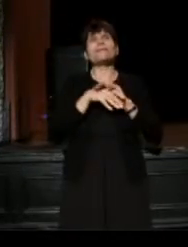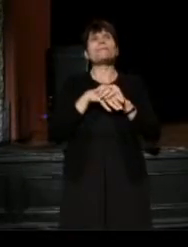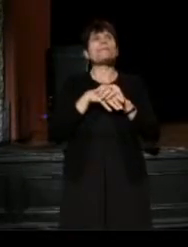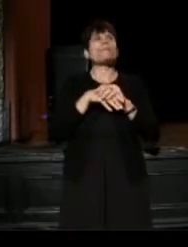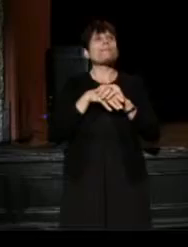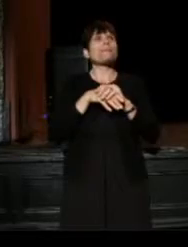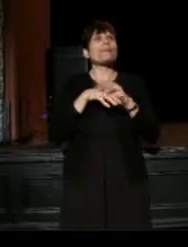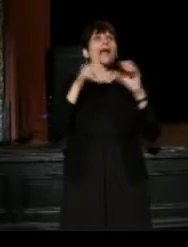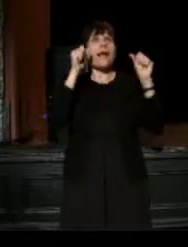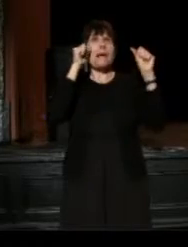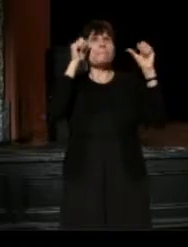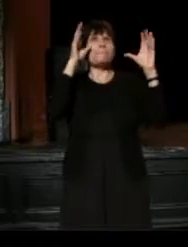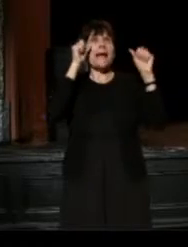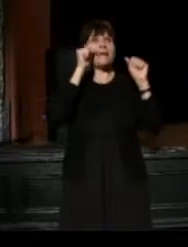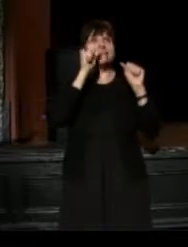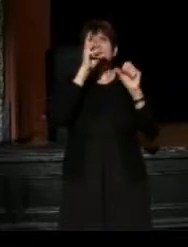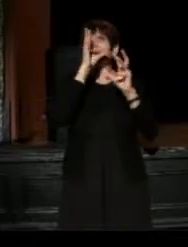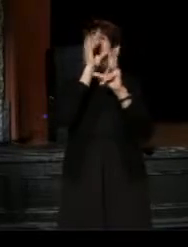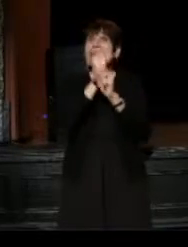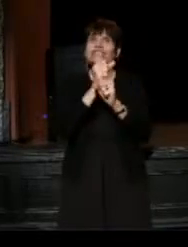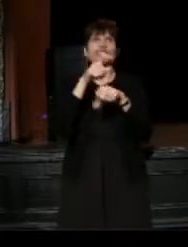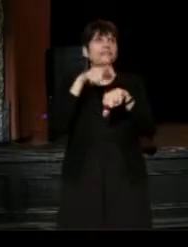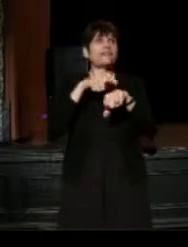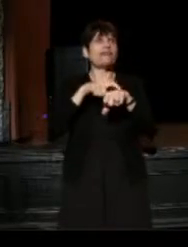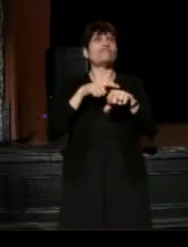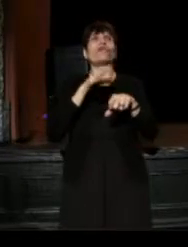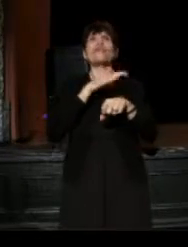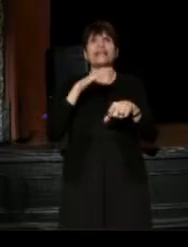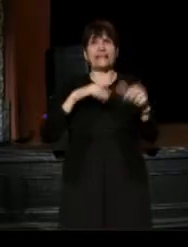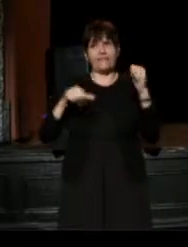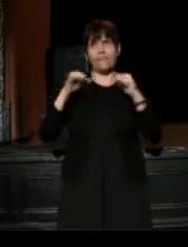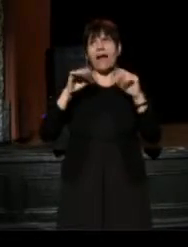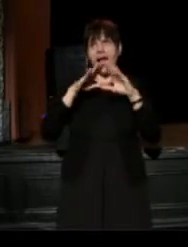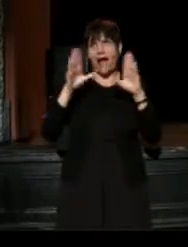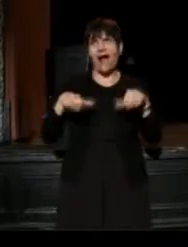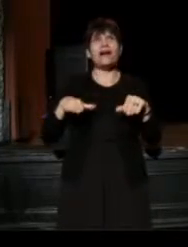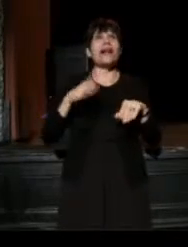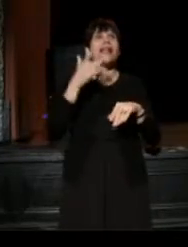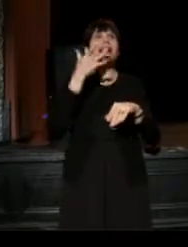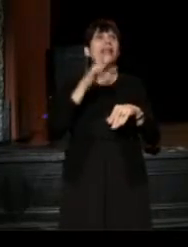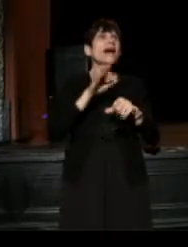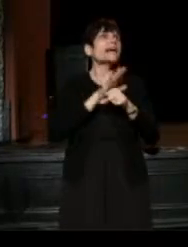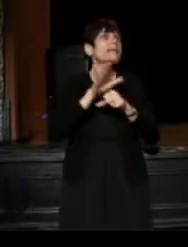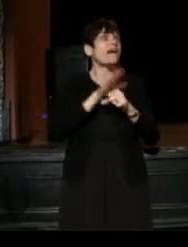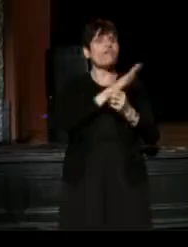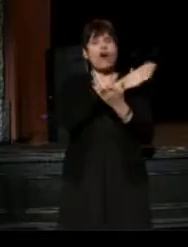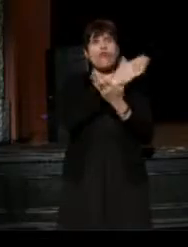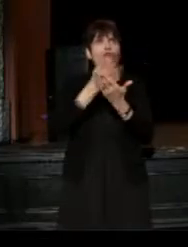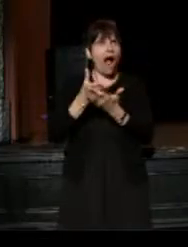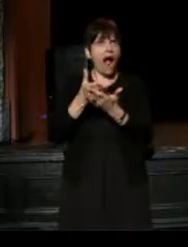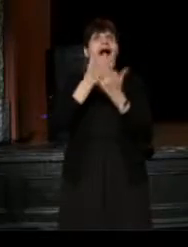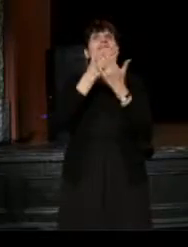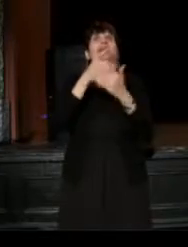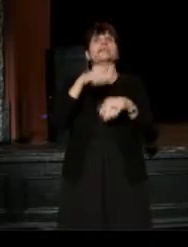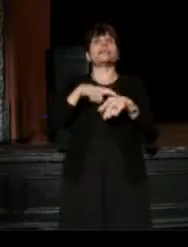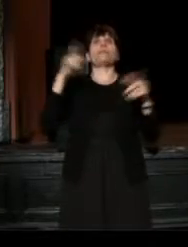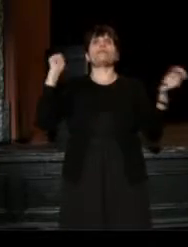it's been an amazing game changing time for Cleveland Playhouse. I was lucky enough to arrive at a time of tremendous change,